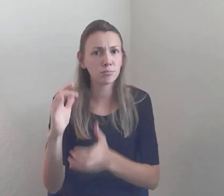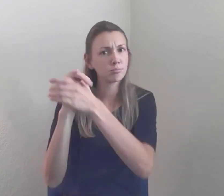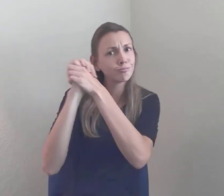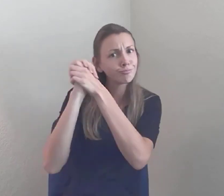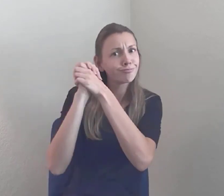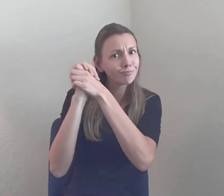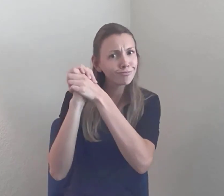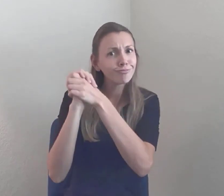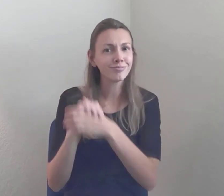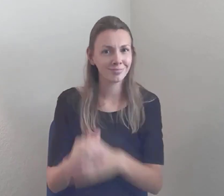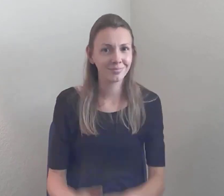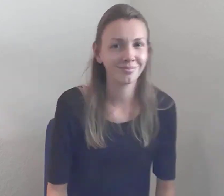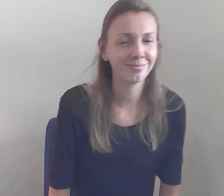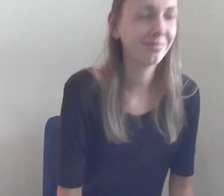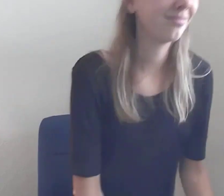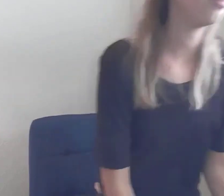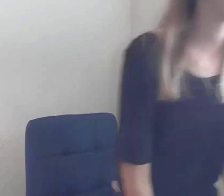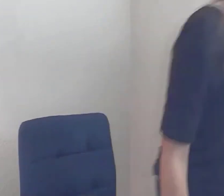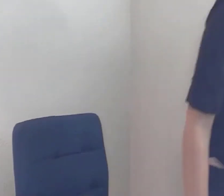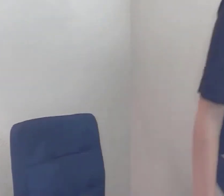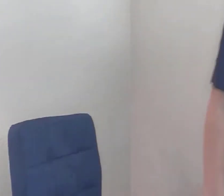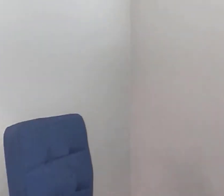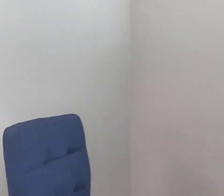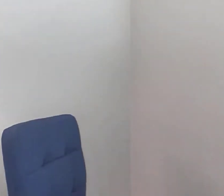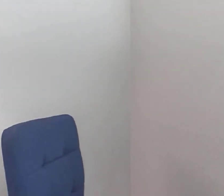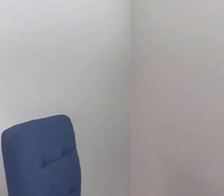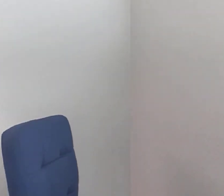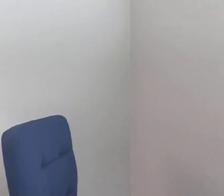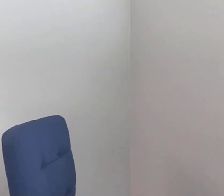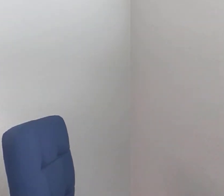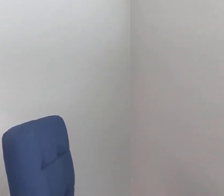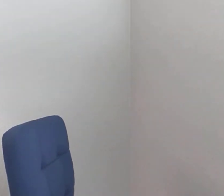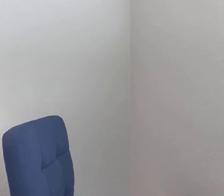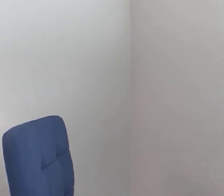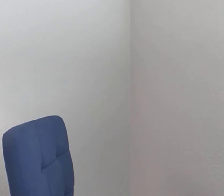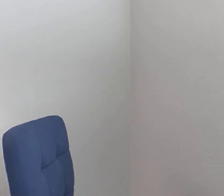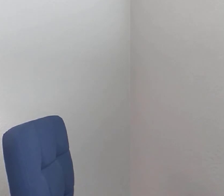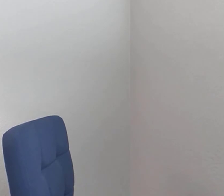People with disabilities in Colorado, are organized and engaged...